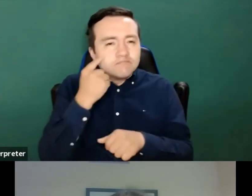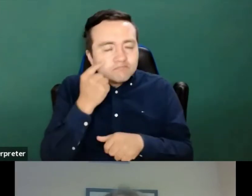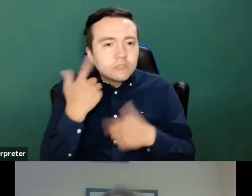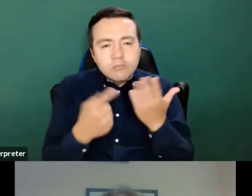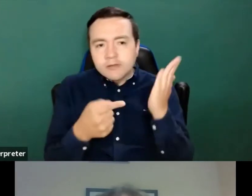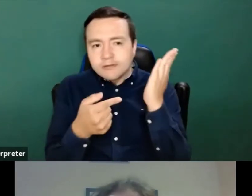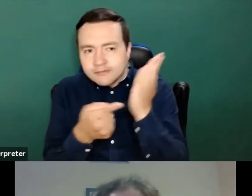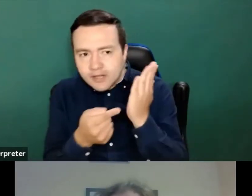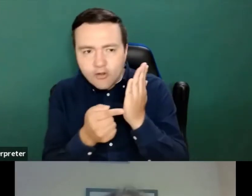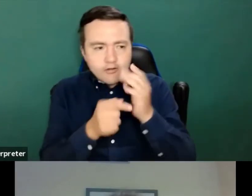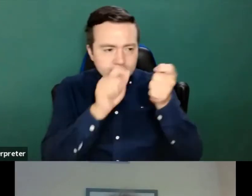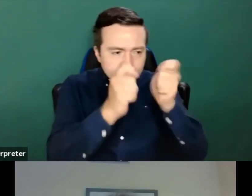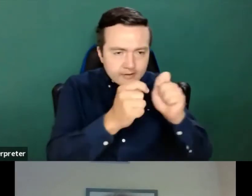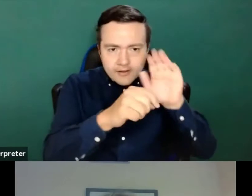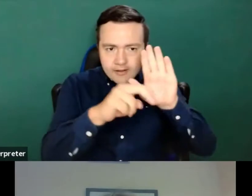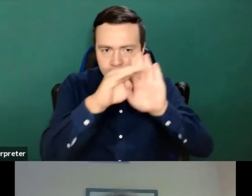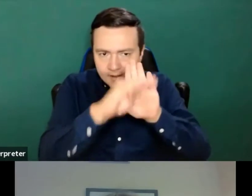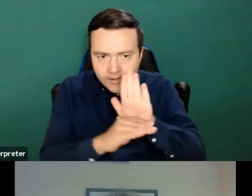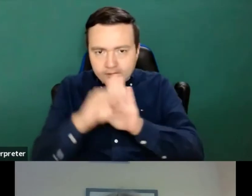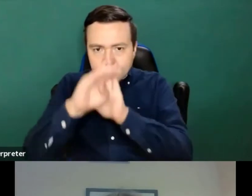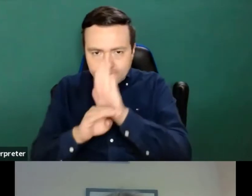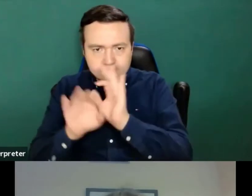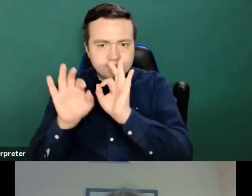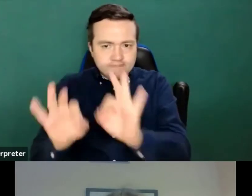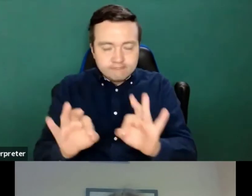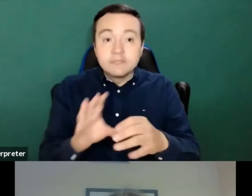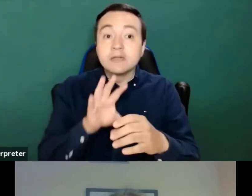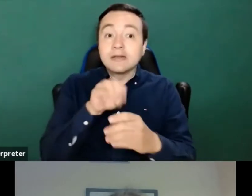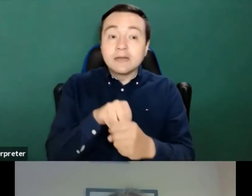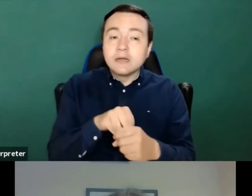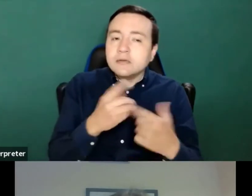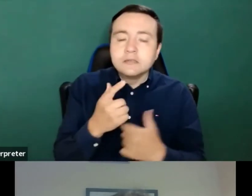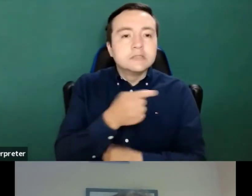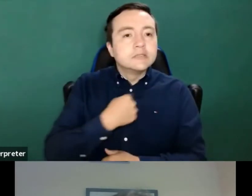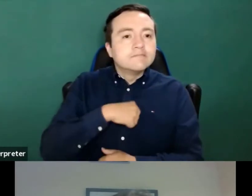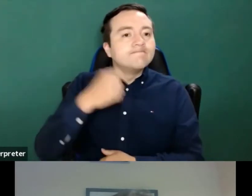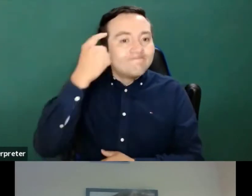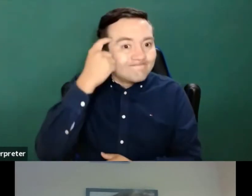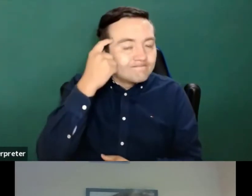all of this is to all of us, we still need I think to start with the real essence of